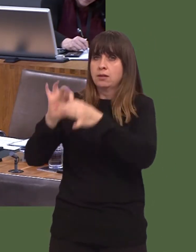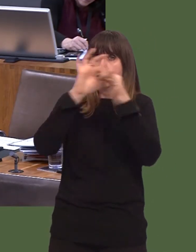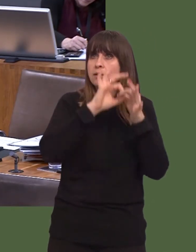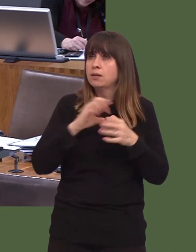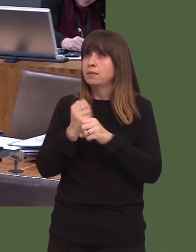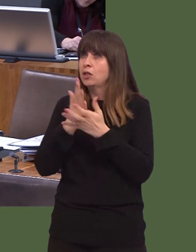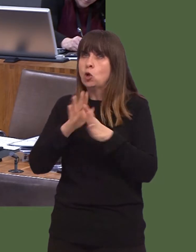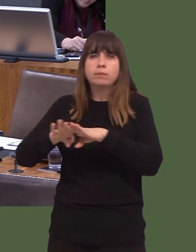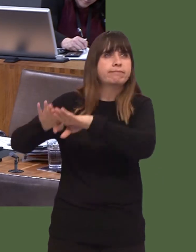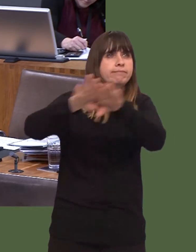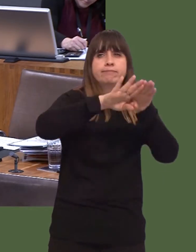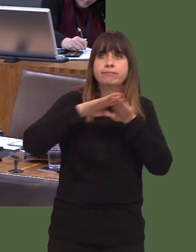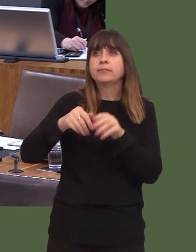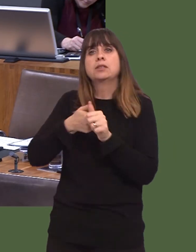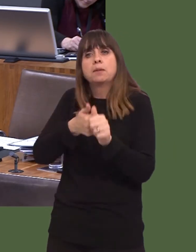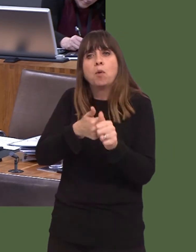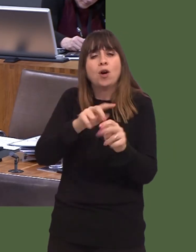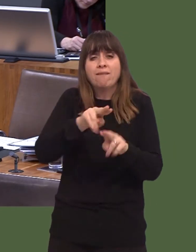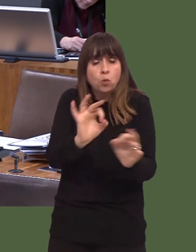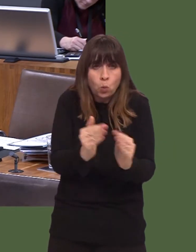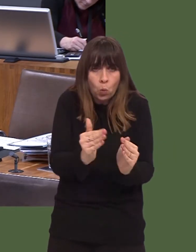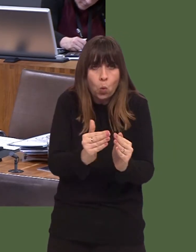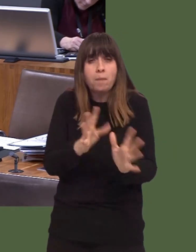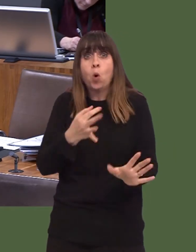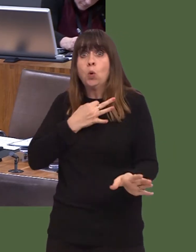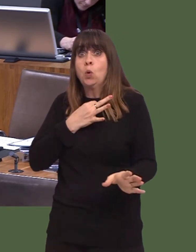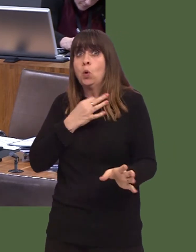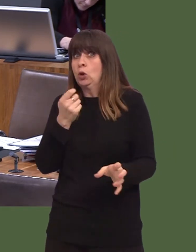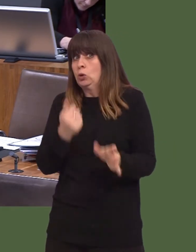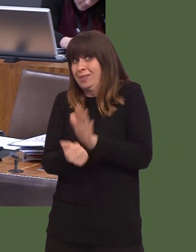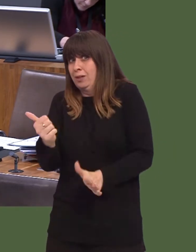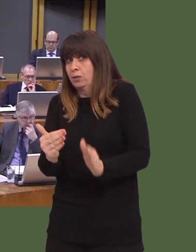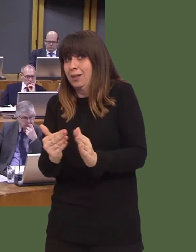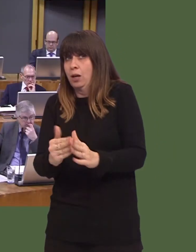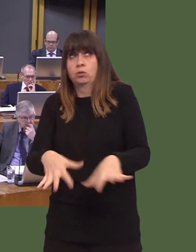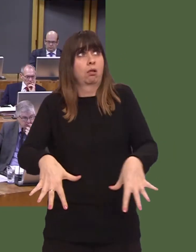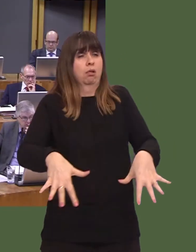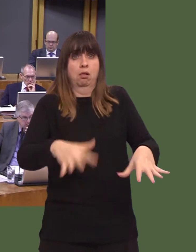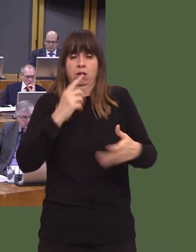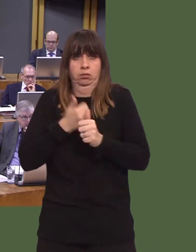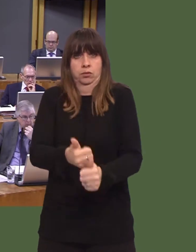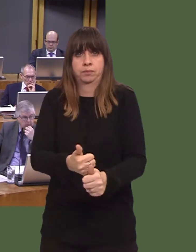and support to those who are homeless or are at risk of homelessness. Dawn Bowden: Thank you, First Minister.